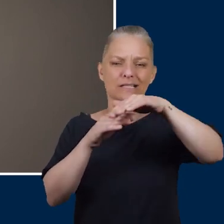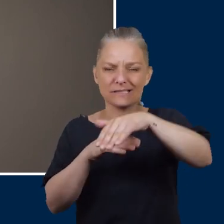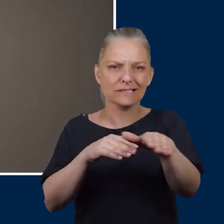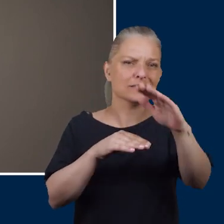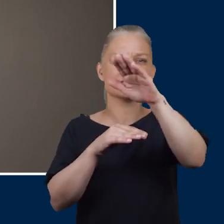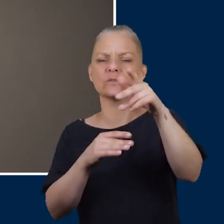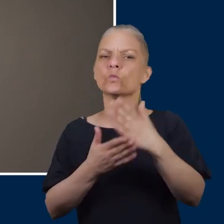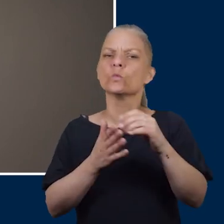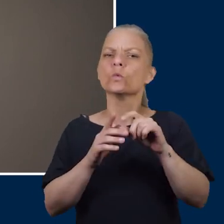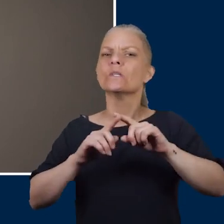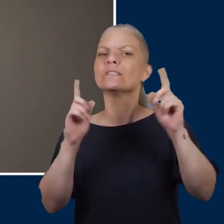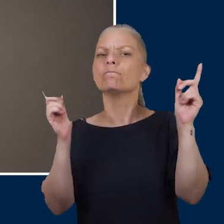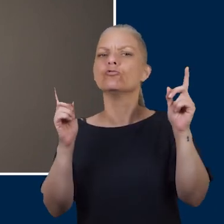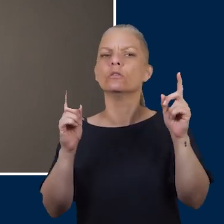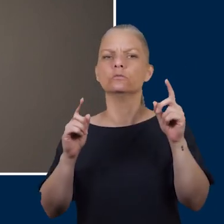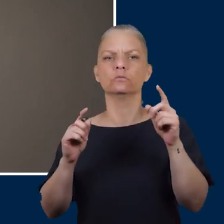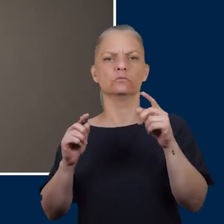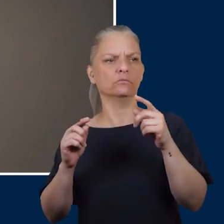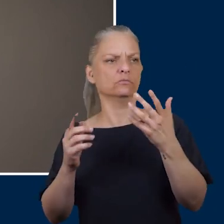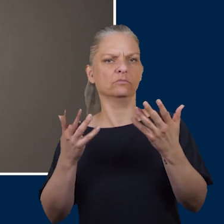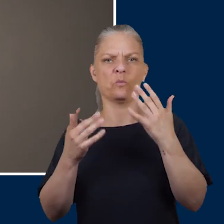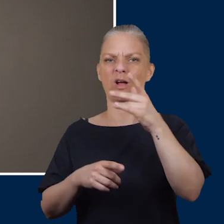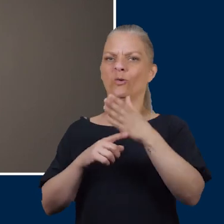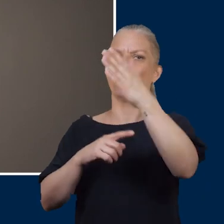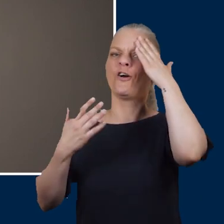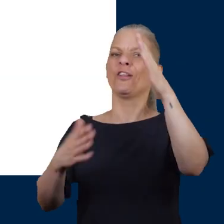be you've got appropriate footwear that you've broken in at home before you go.